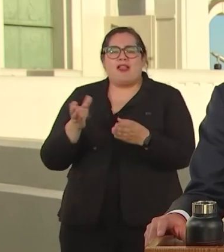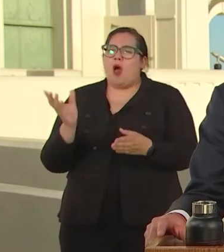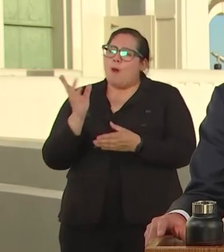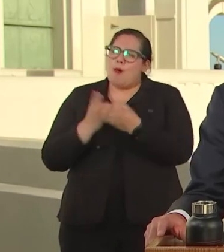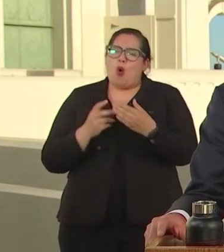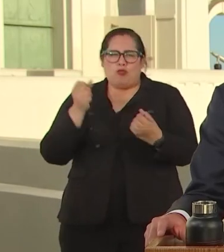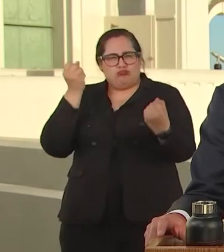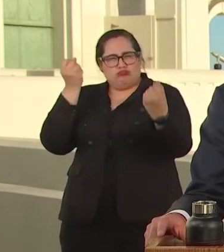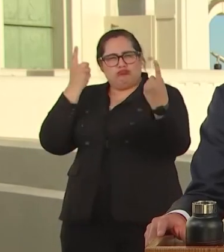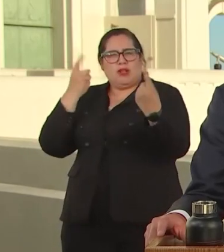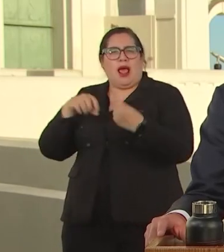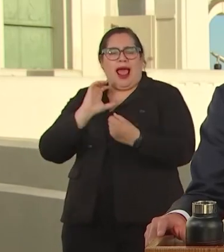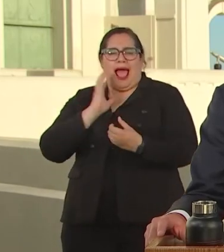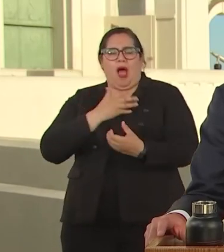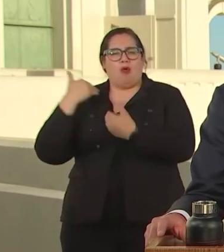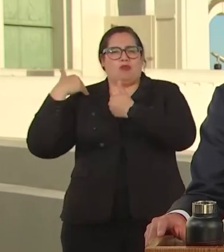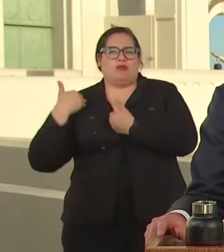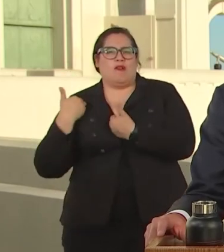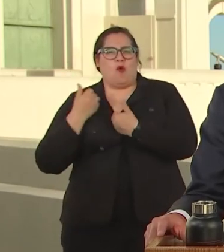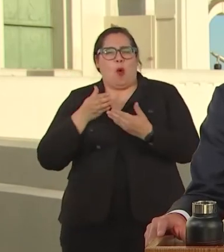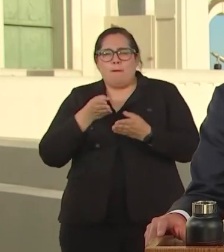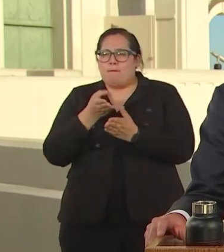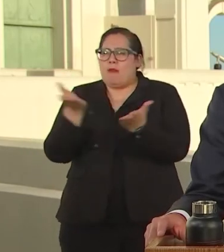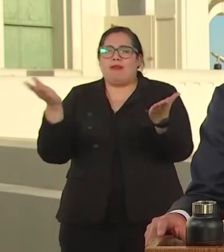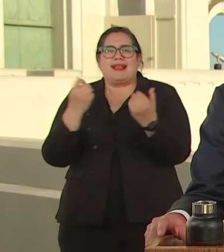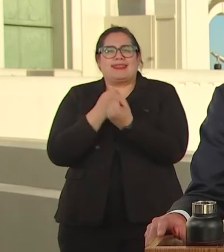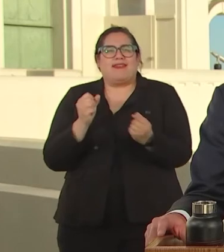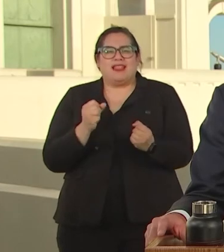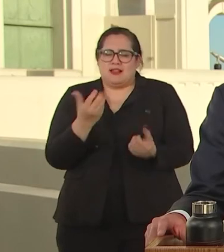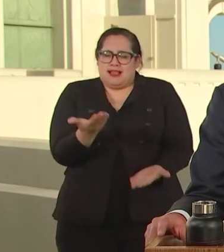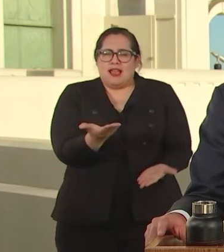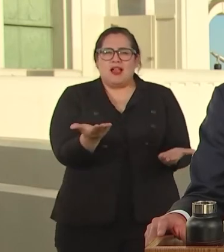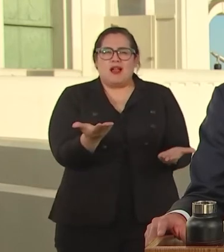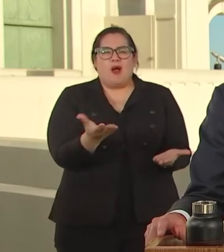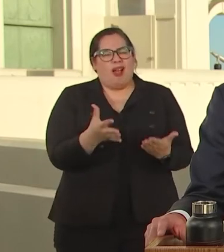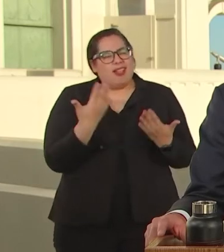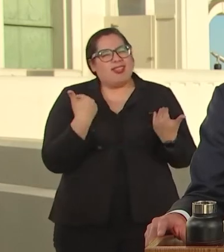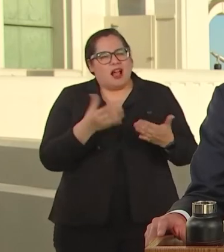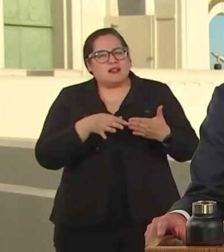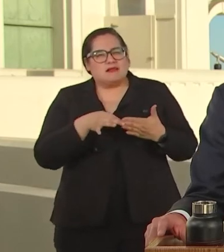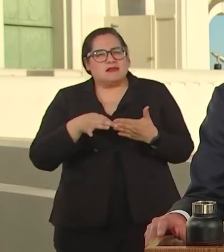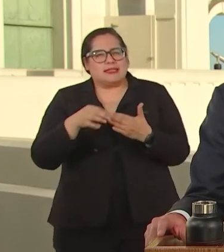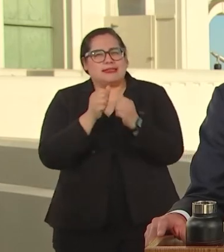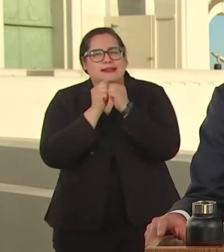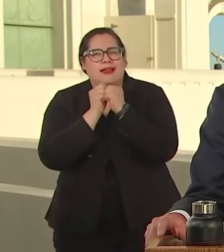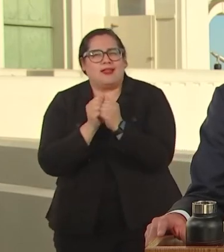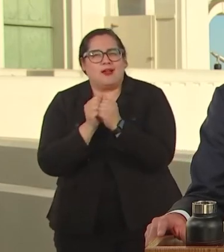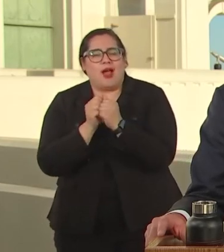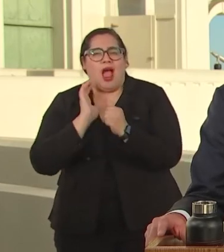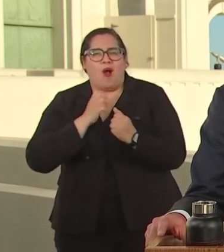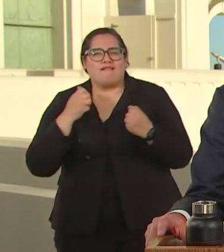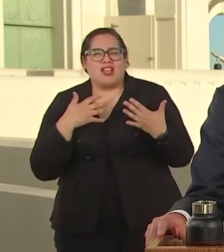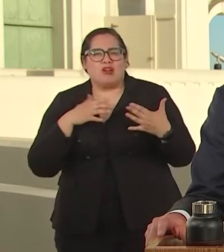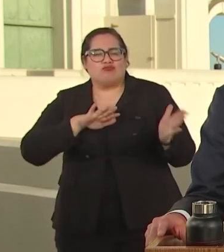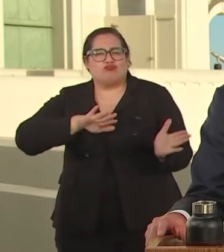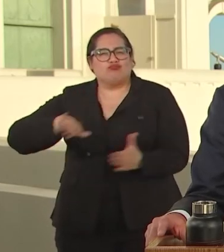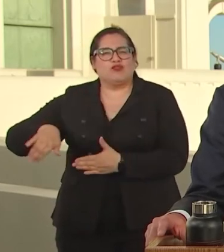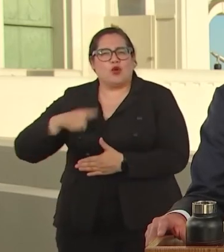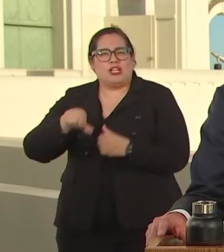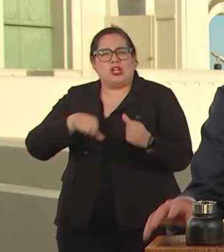SO LET'S WALK IT TOGETHER AND SHED OUR FEAR OF ONE ANOTHER. IF YOU WANT TO ABOLISH THE POLICE, YOU'RE TALKING TO THE